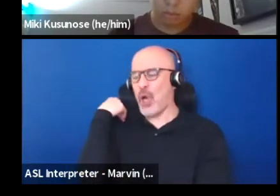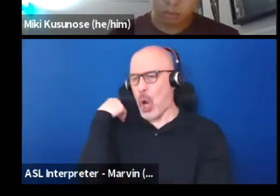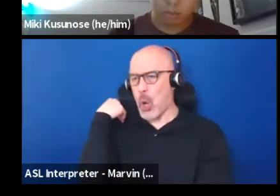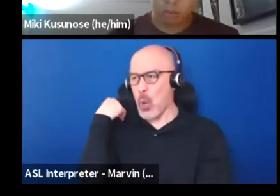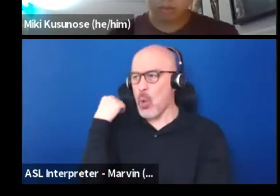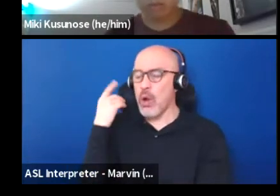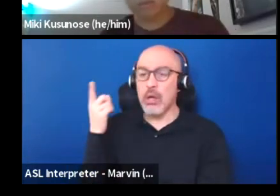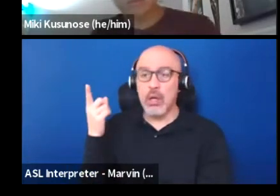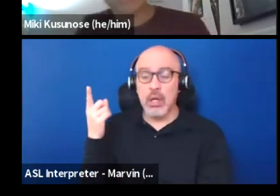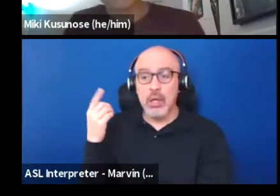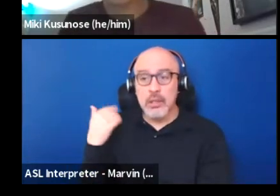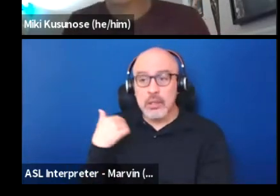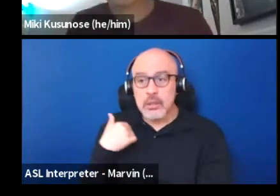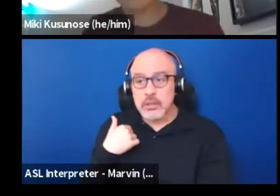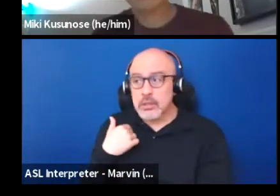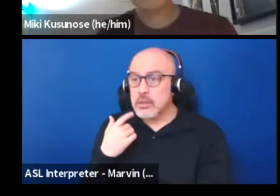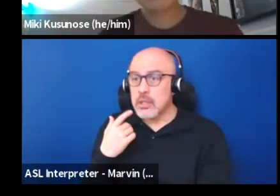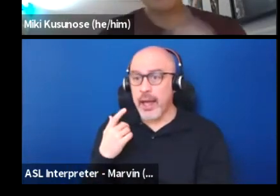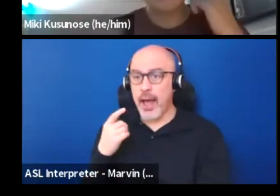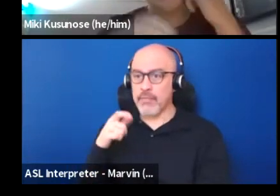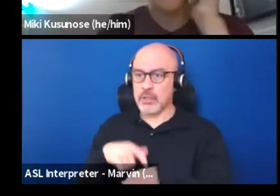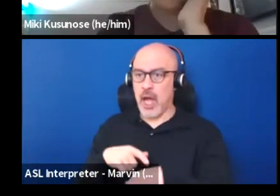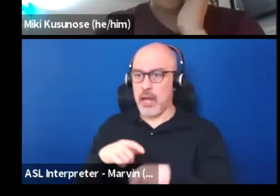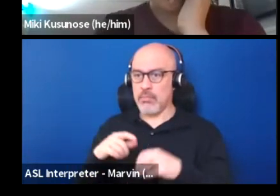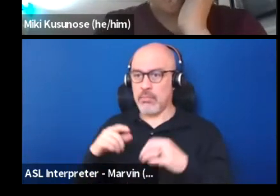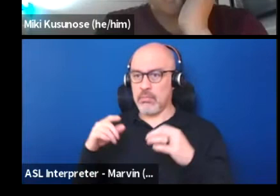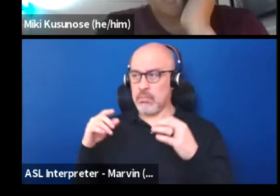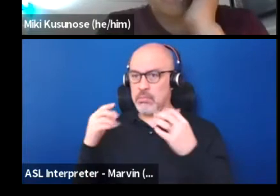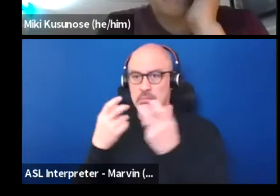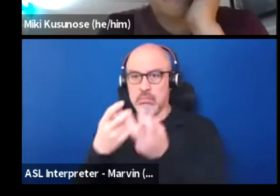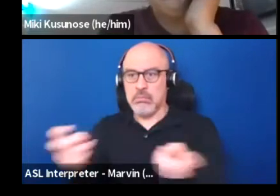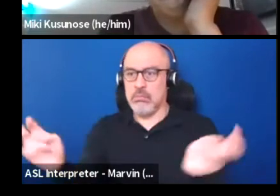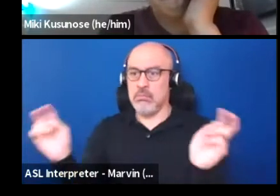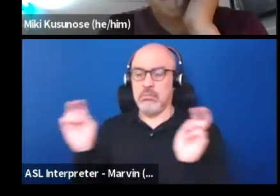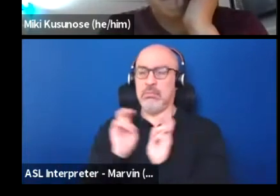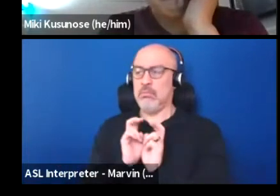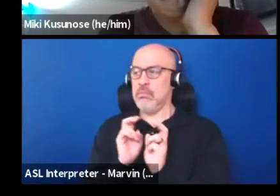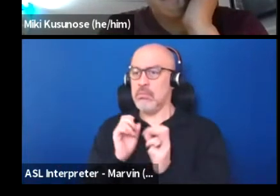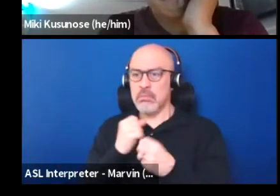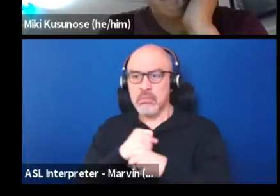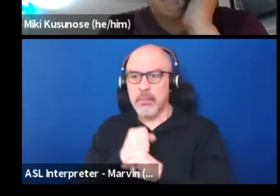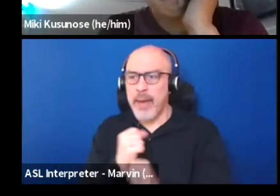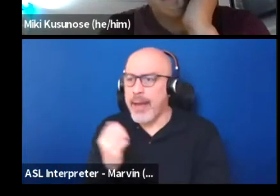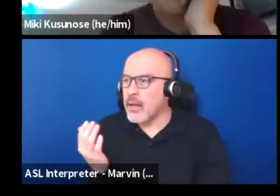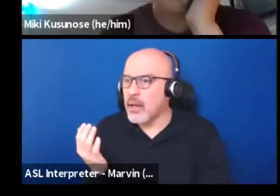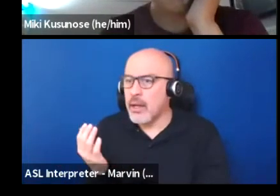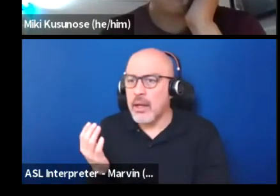these types of people would come and they would create these grand masks and they will go to the community.